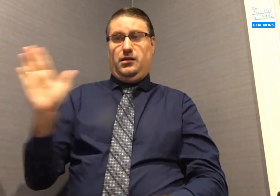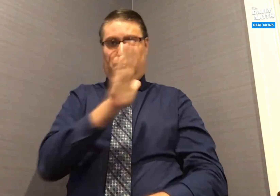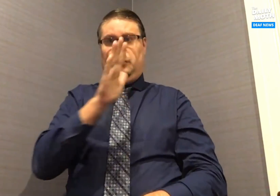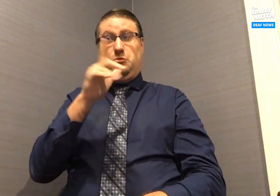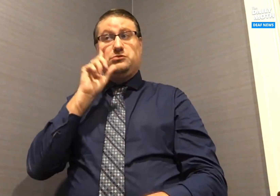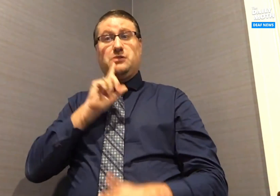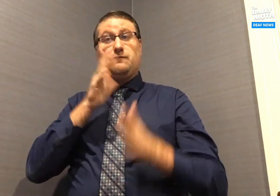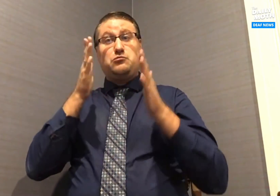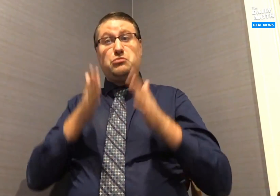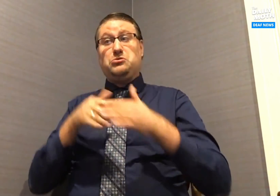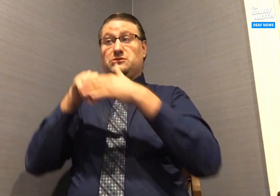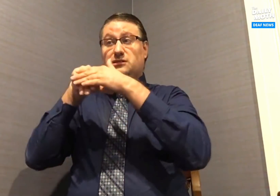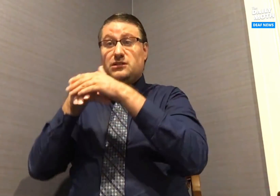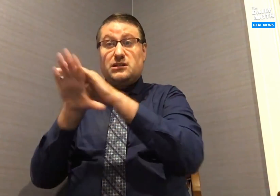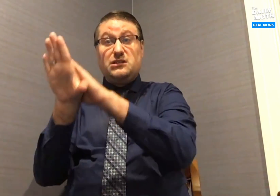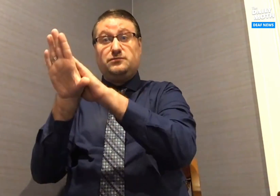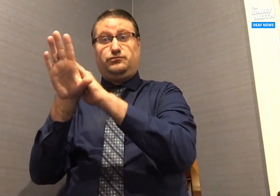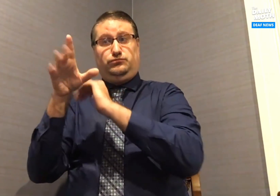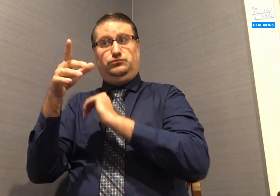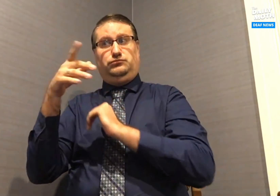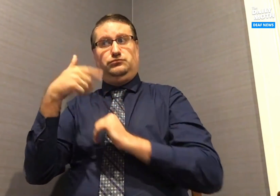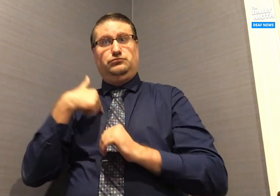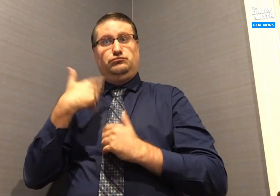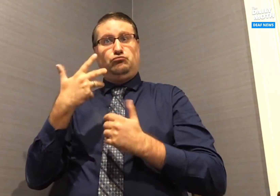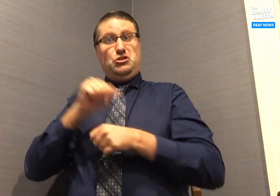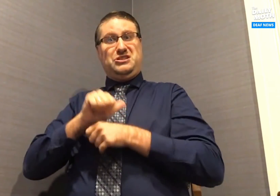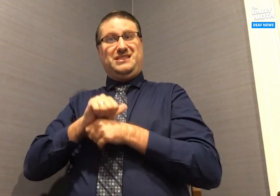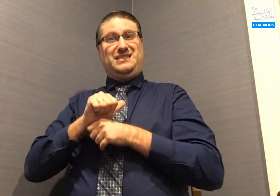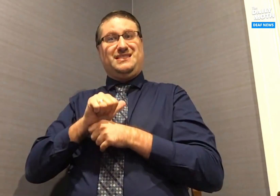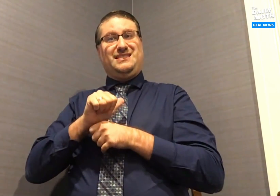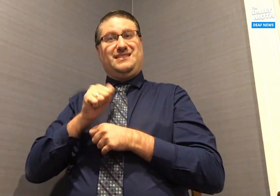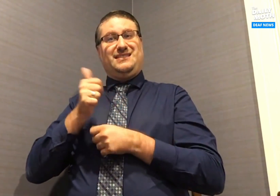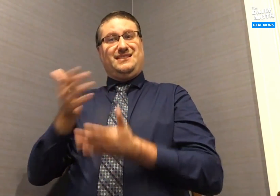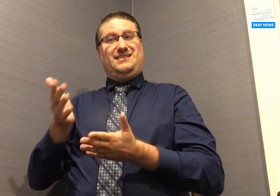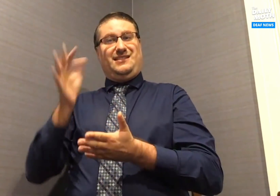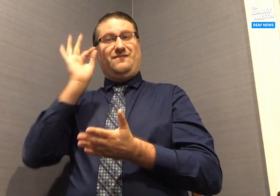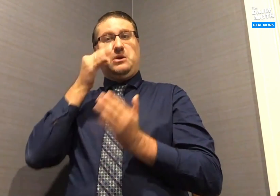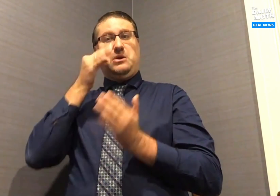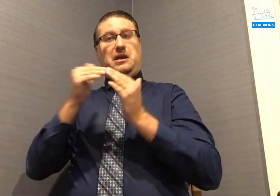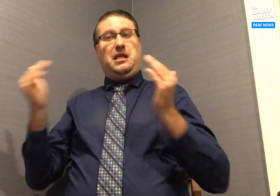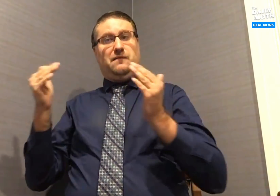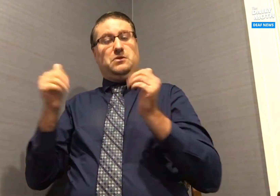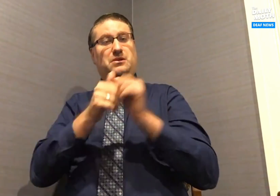When a Deaf person who is employed on the federal level